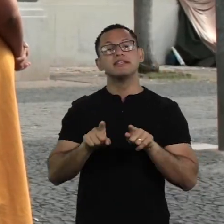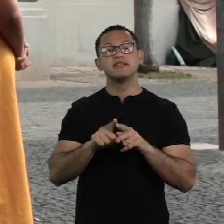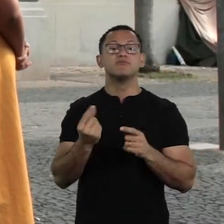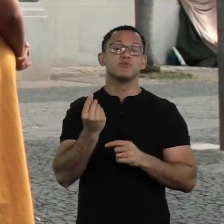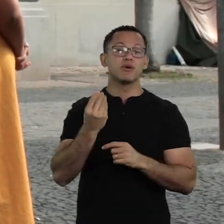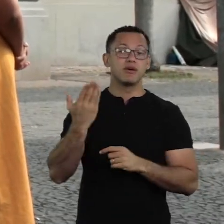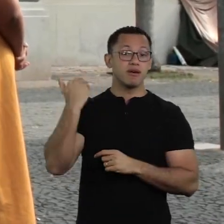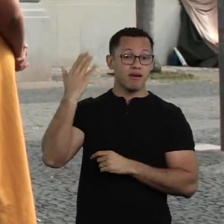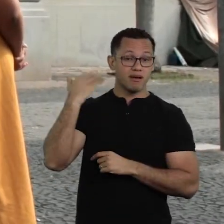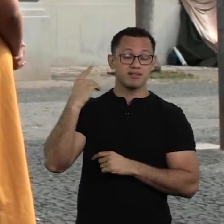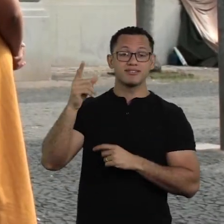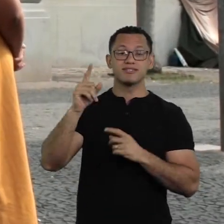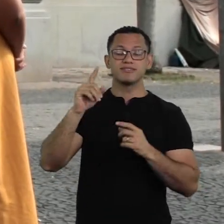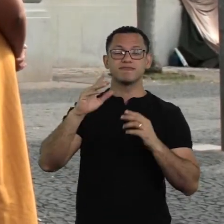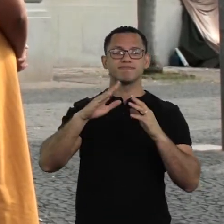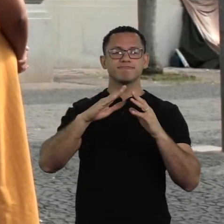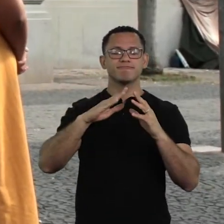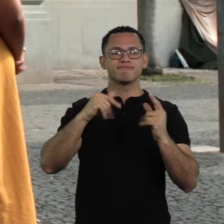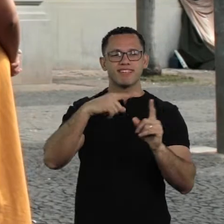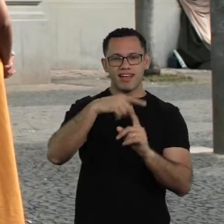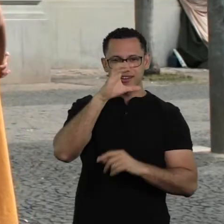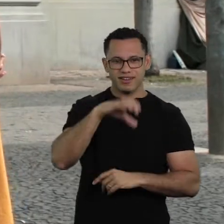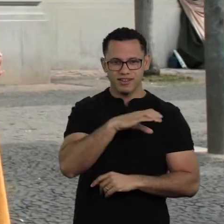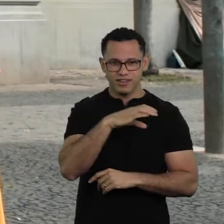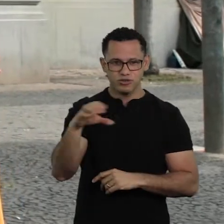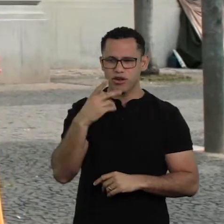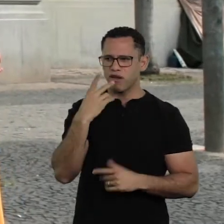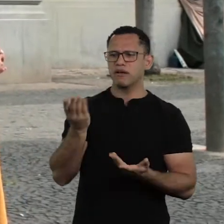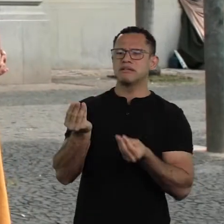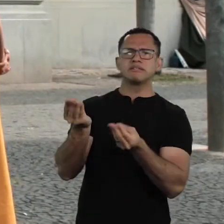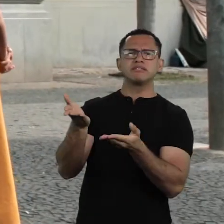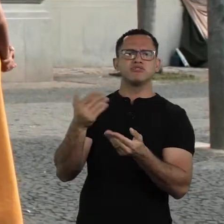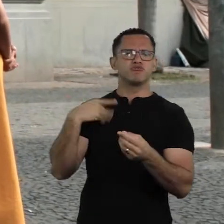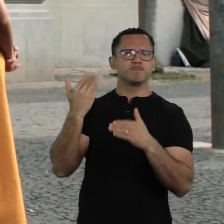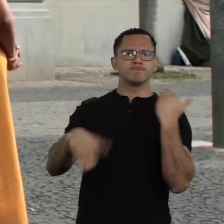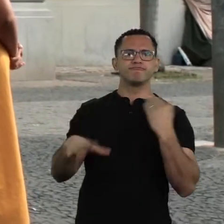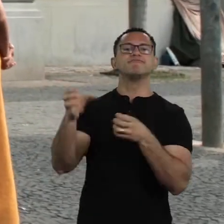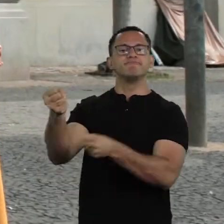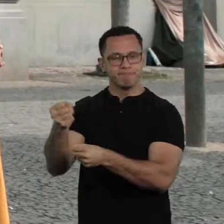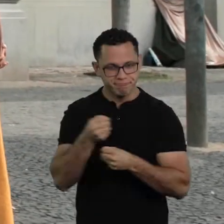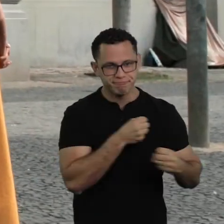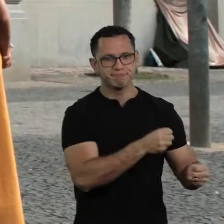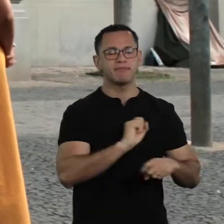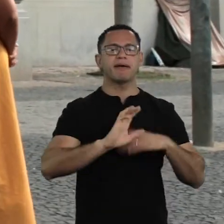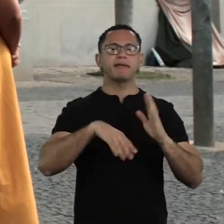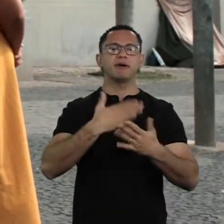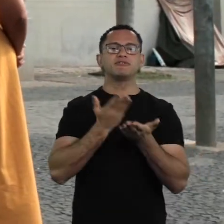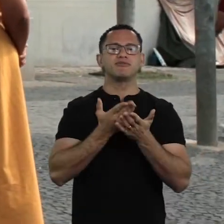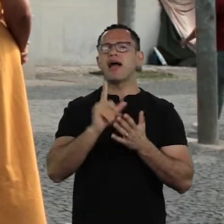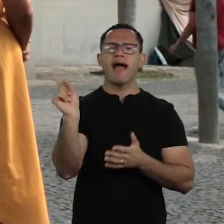a catholic group asked to remove it again and then the students brought it back, so it has Always been this...